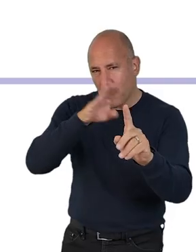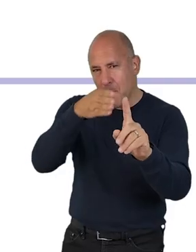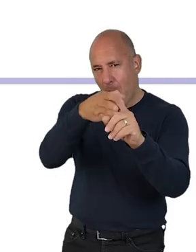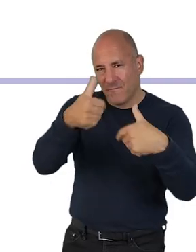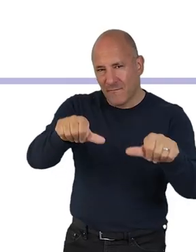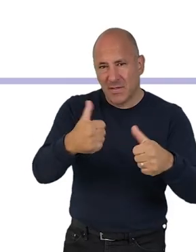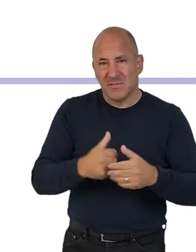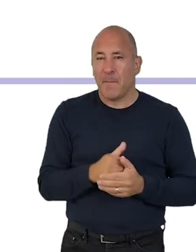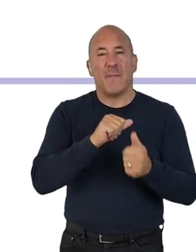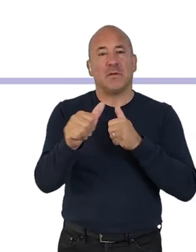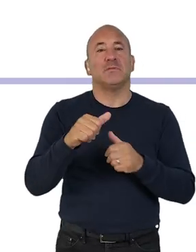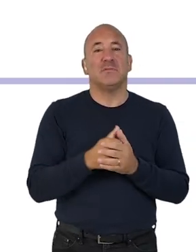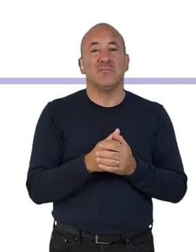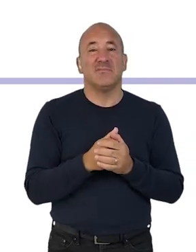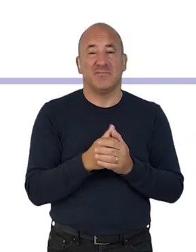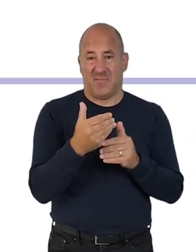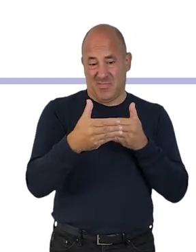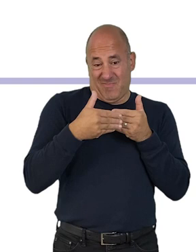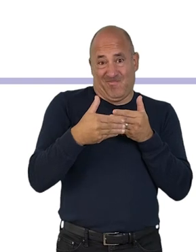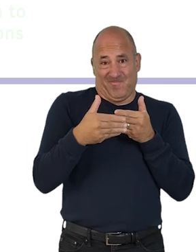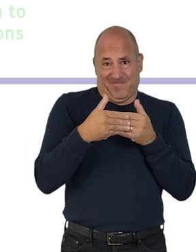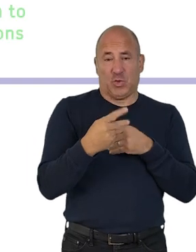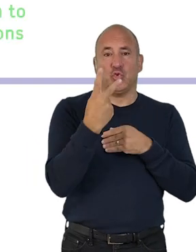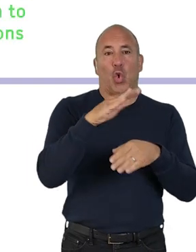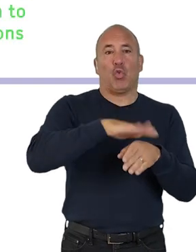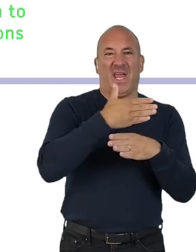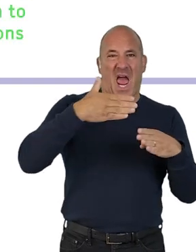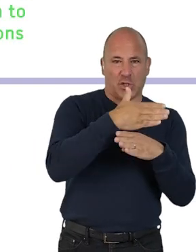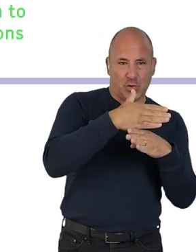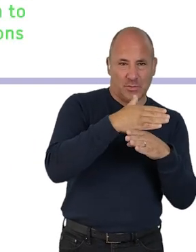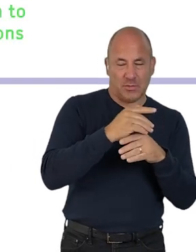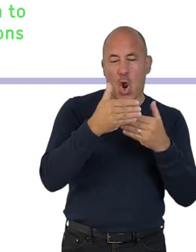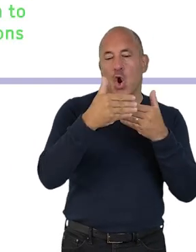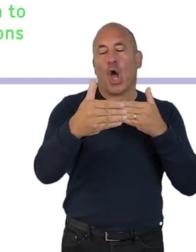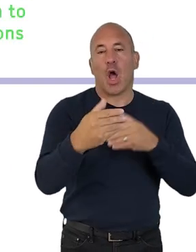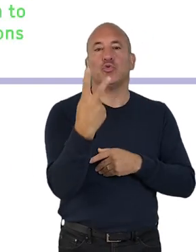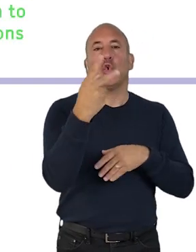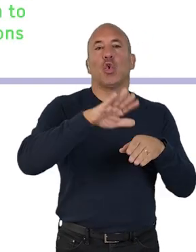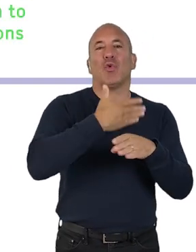I would suggest writing down two green actions for the nearer term, and two for longer term.